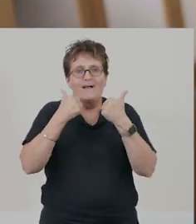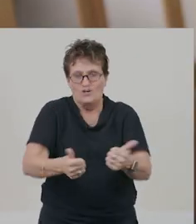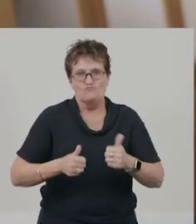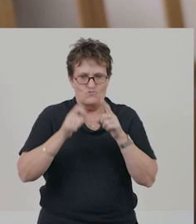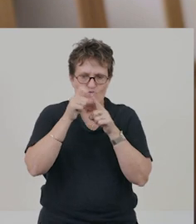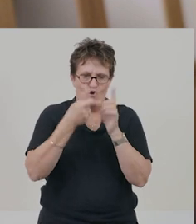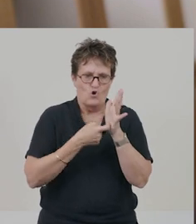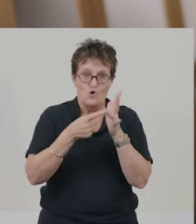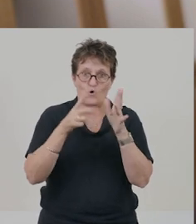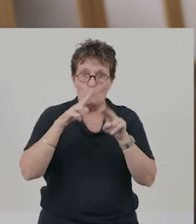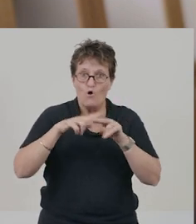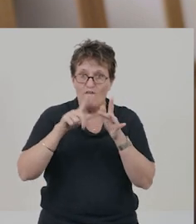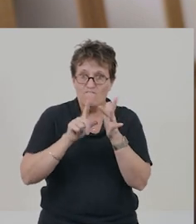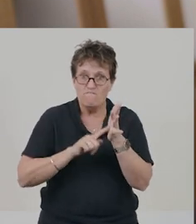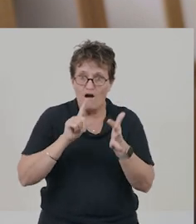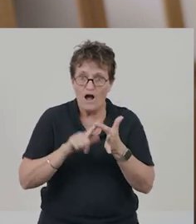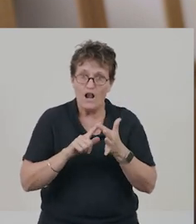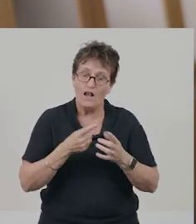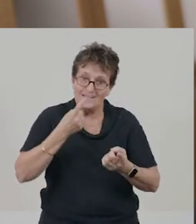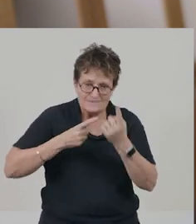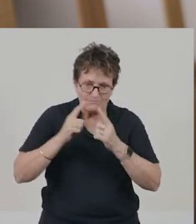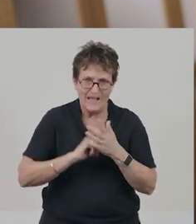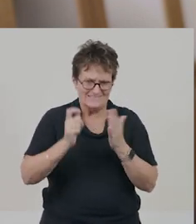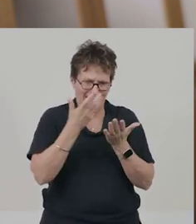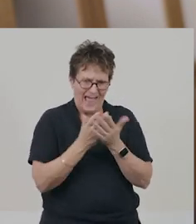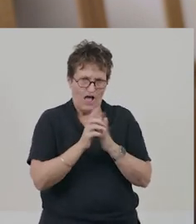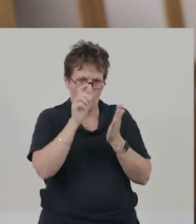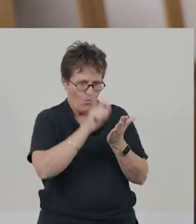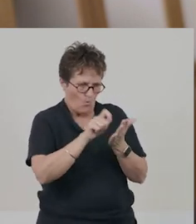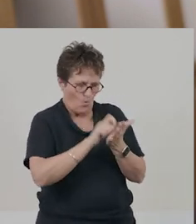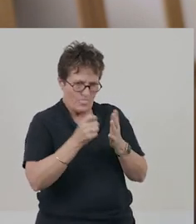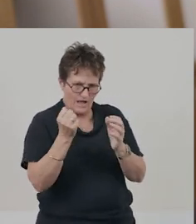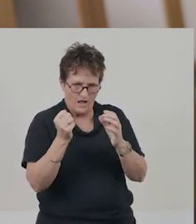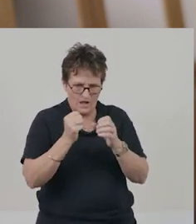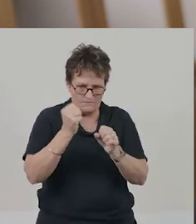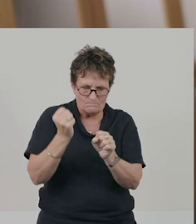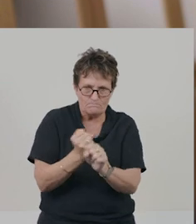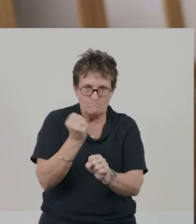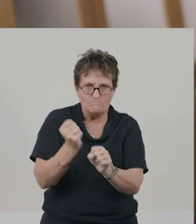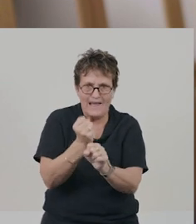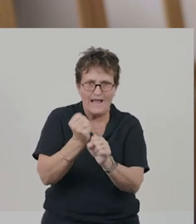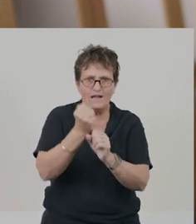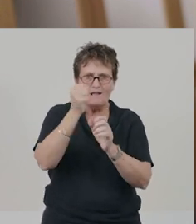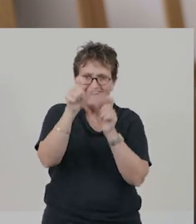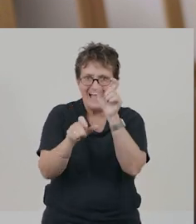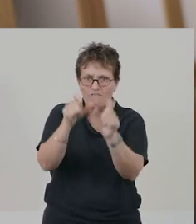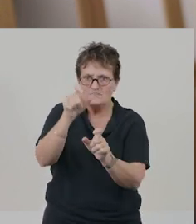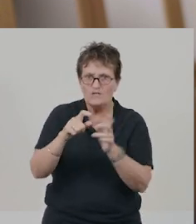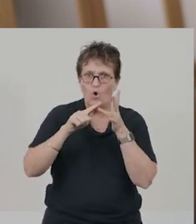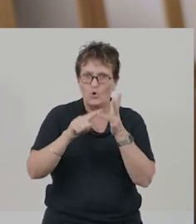It tells us lots about how the author has created the character of Oshi. And remember, at the beginning of a quest story,